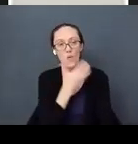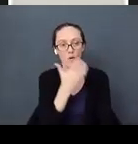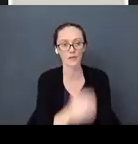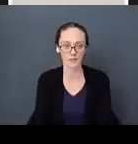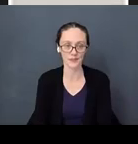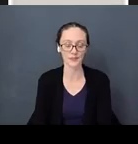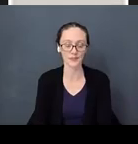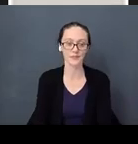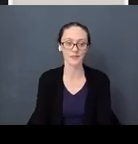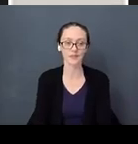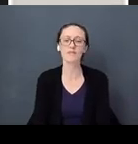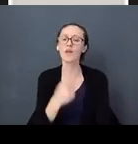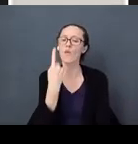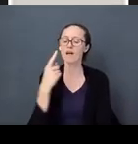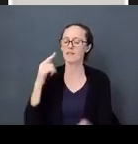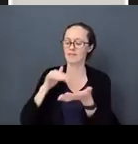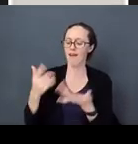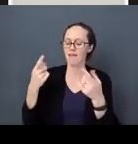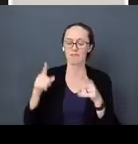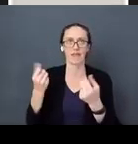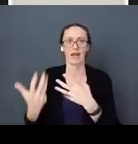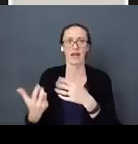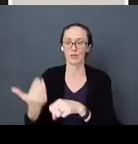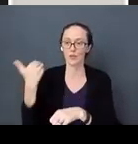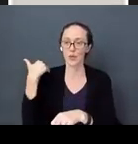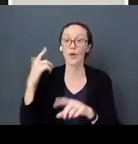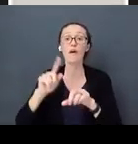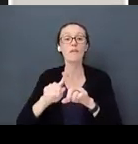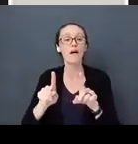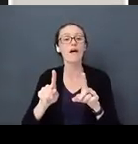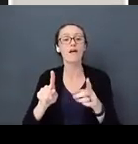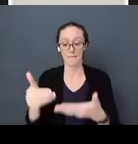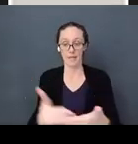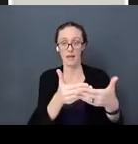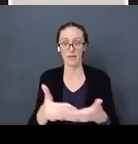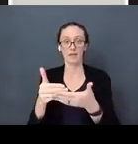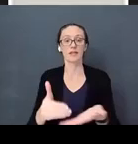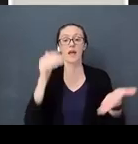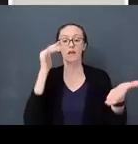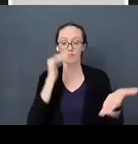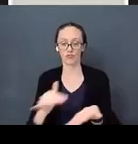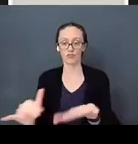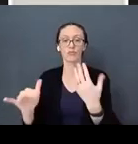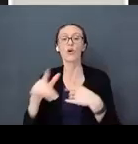This was study done many years ago. They studied babies who got shots in hospitals. They